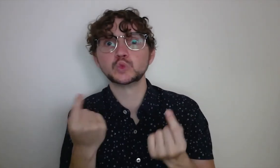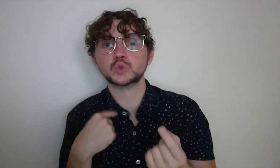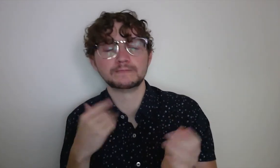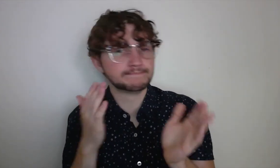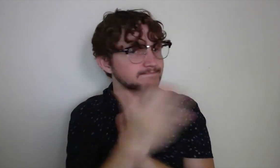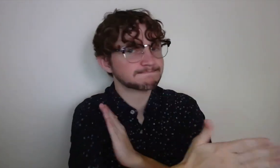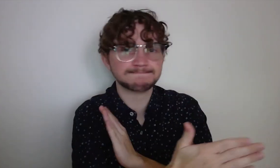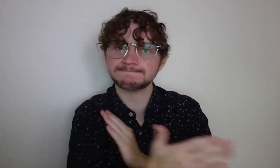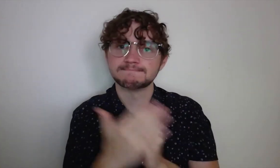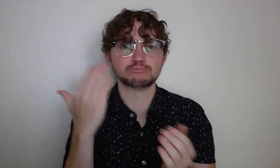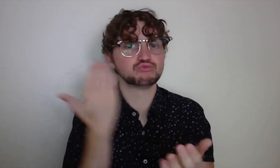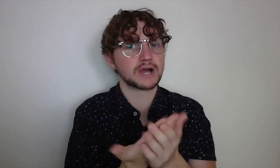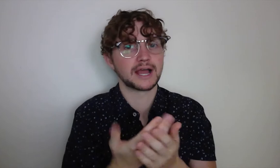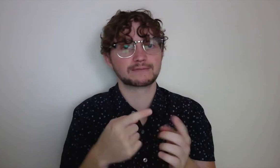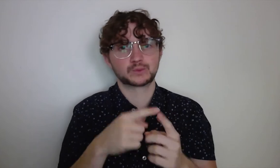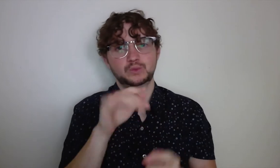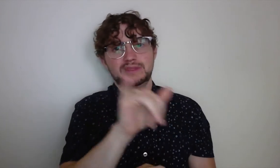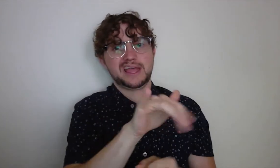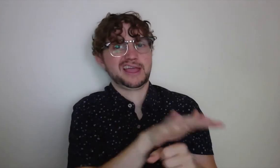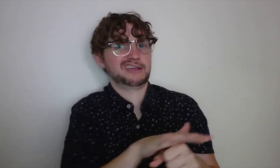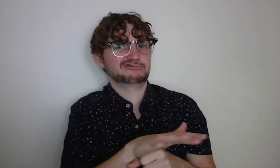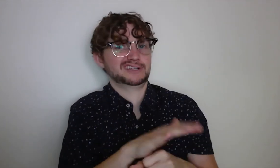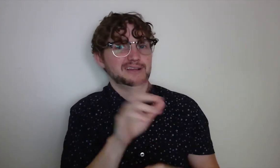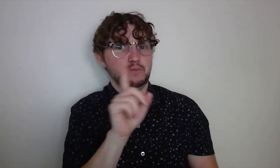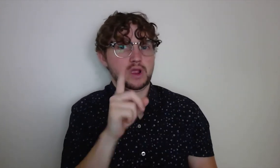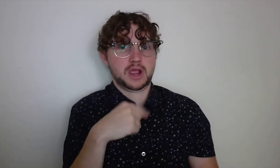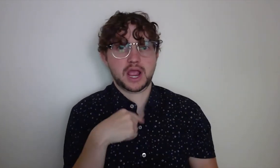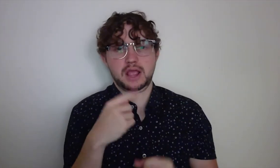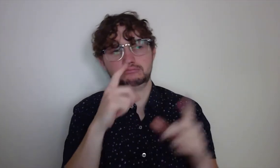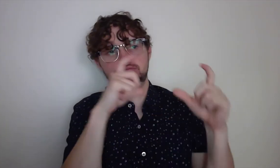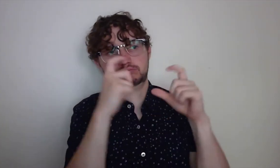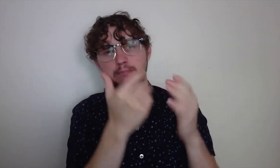morning. I set out to that same location where I